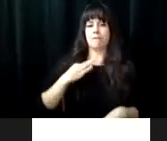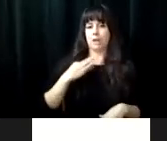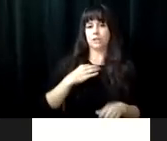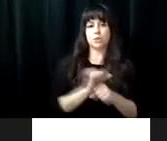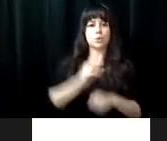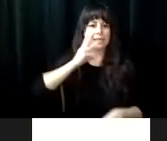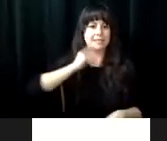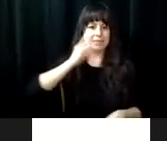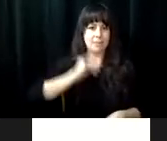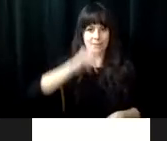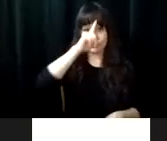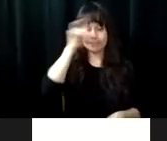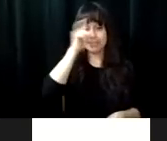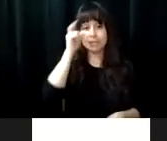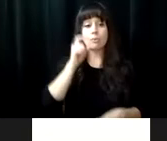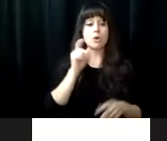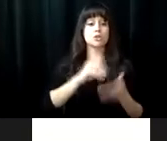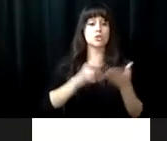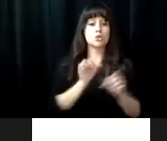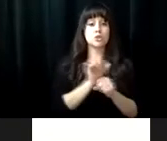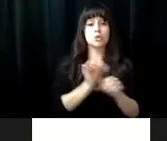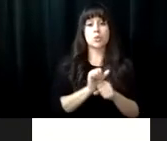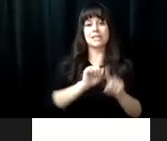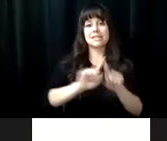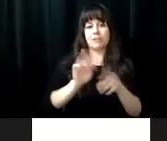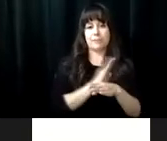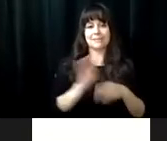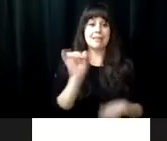. The final component is a volunteer